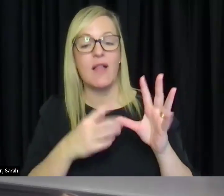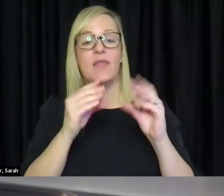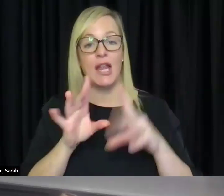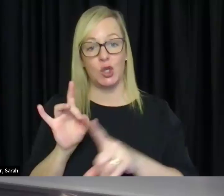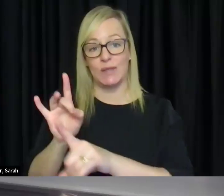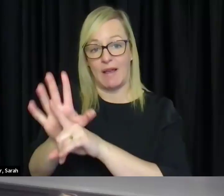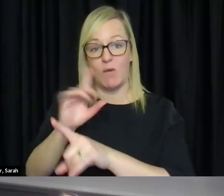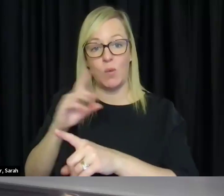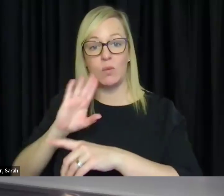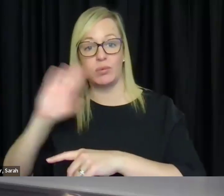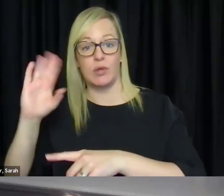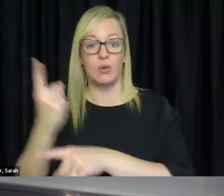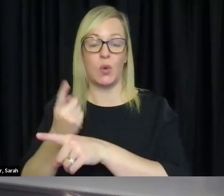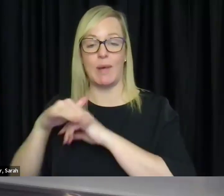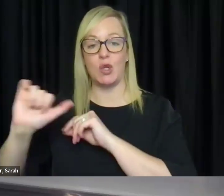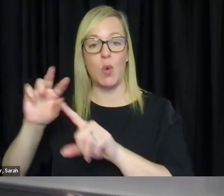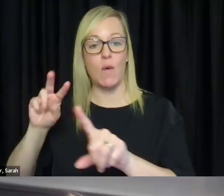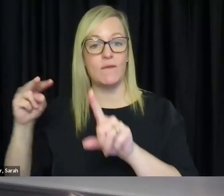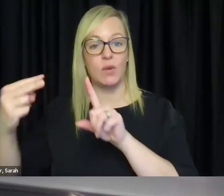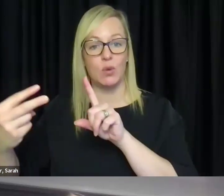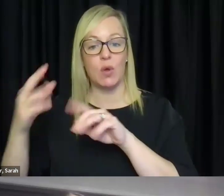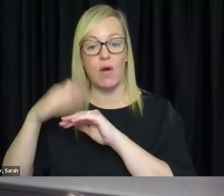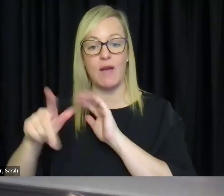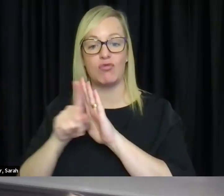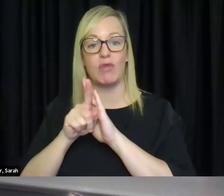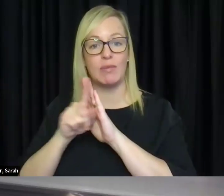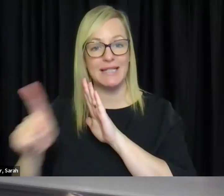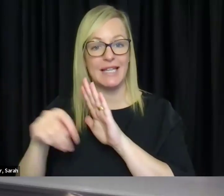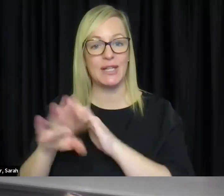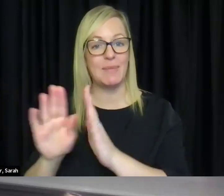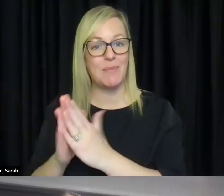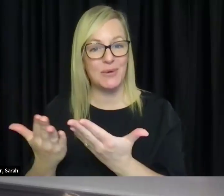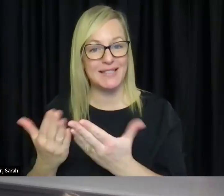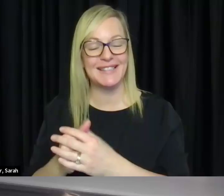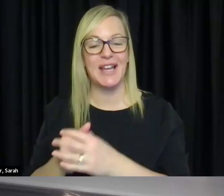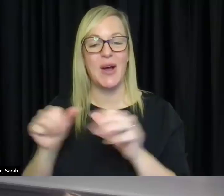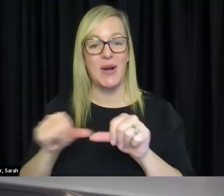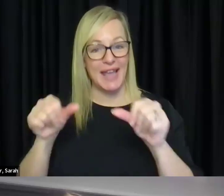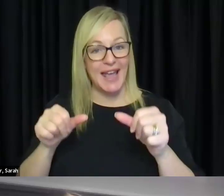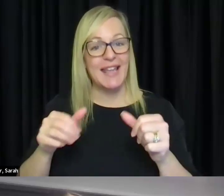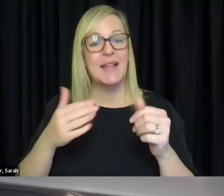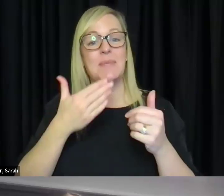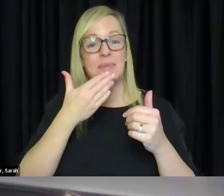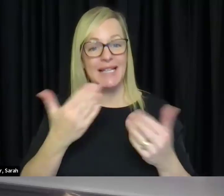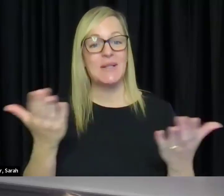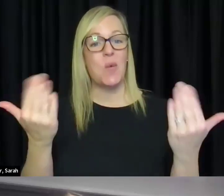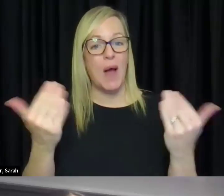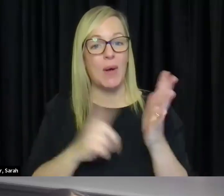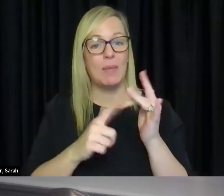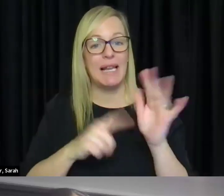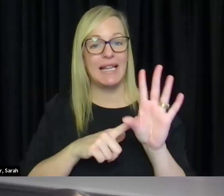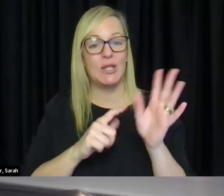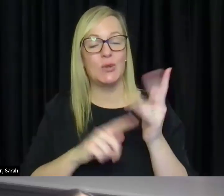about your views on representation in books. Over to you, please, everybody, welcome Lily.